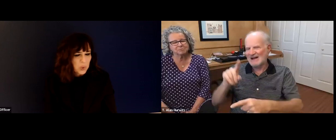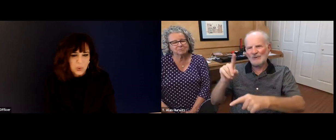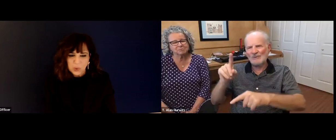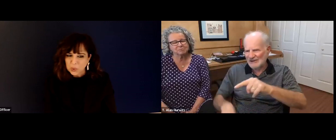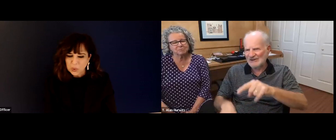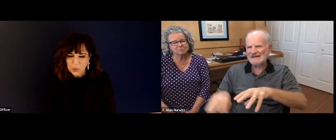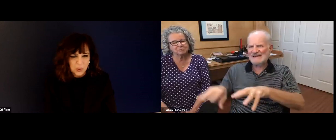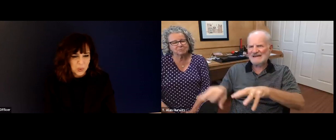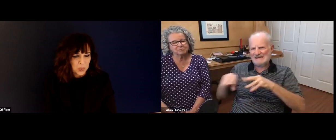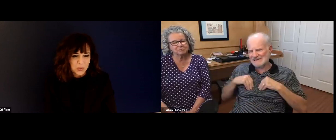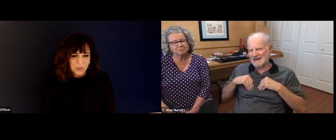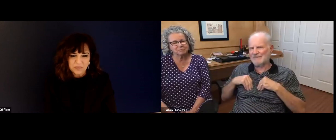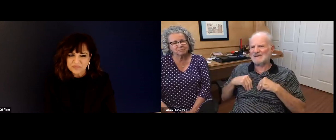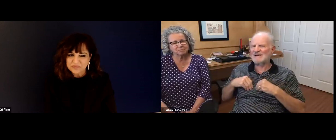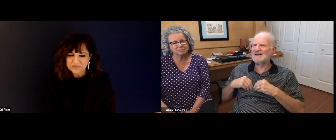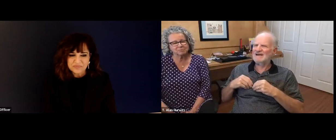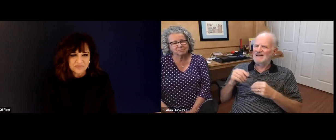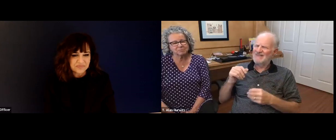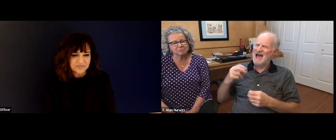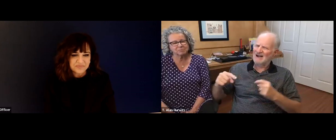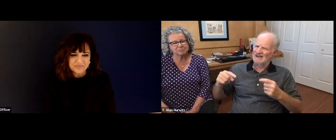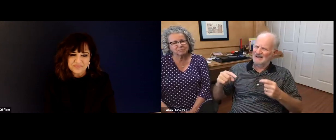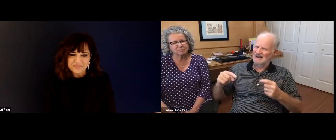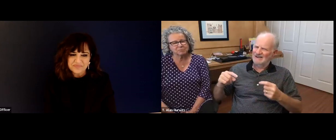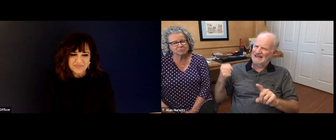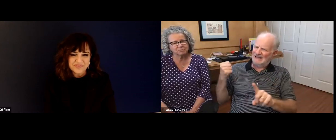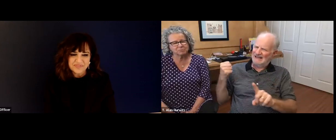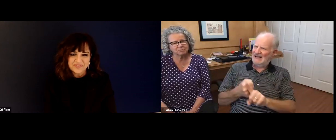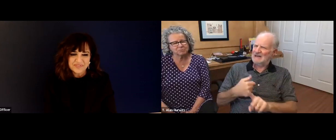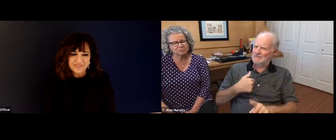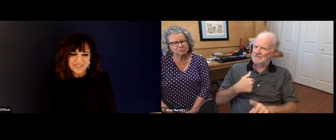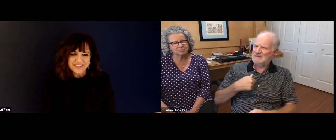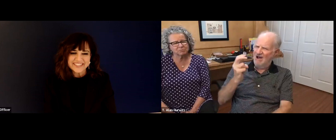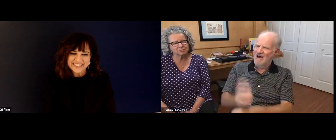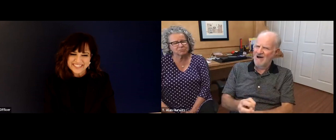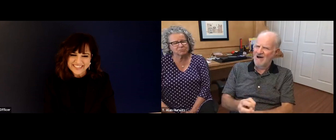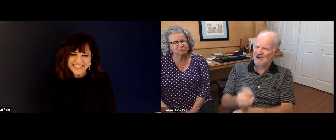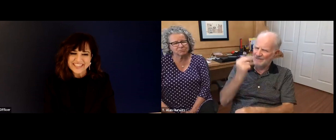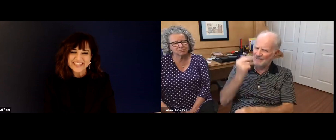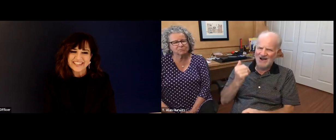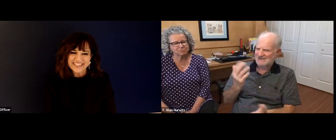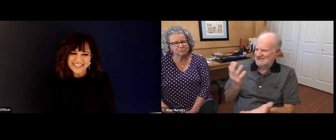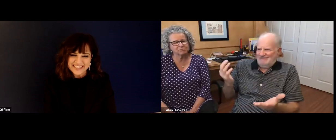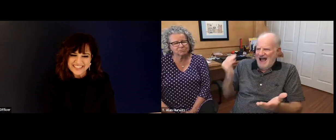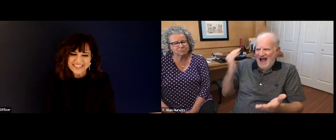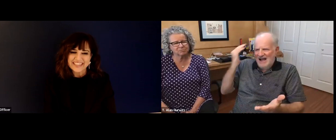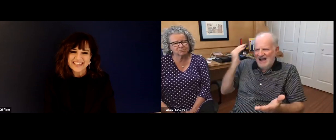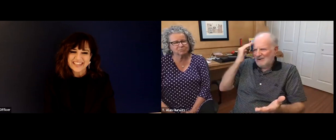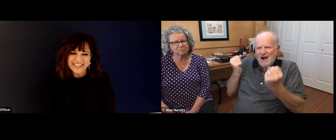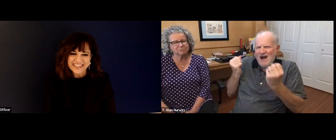more of a technical school, at least back then for sure. So we had to make this difficult decision that we really couldn't